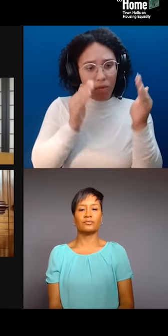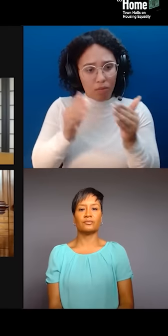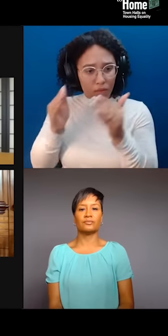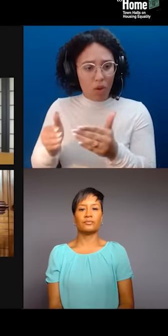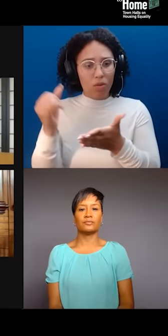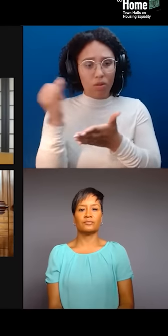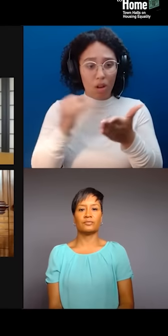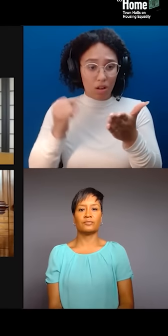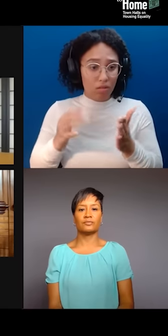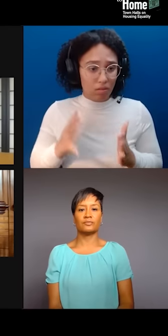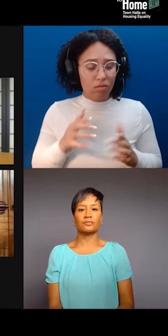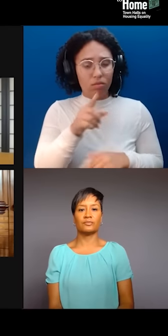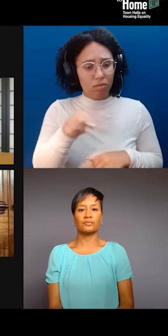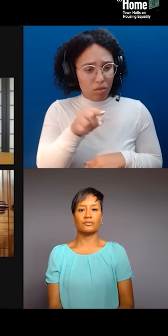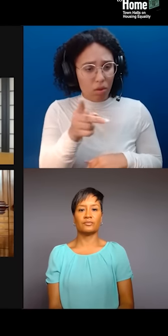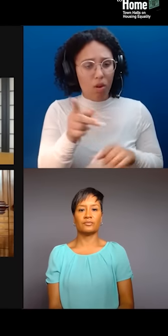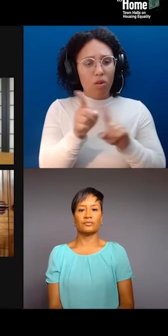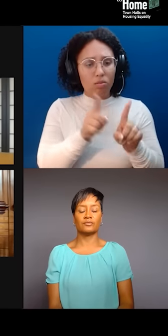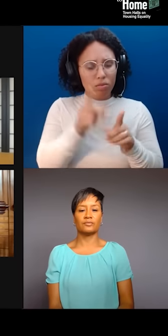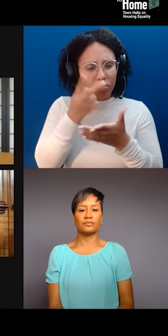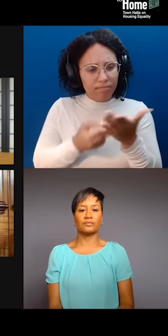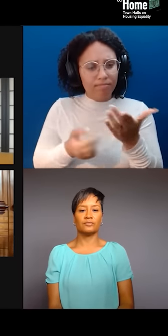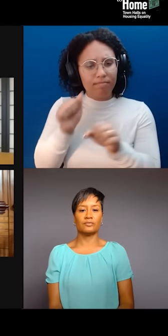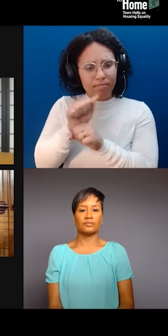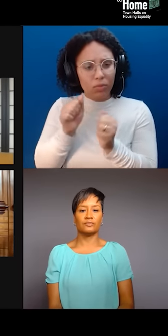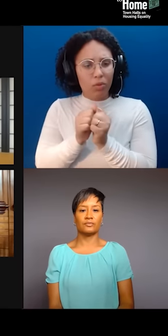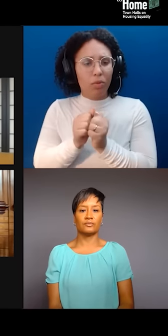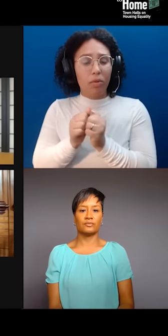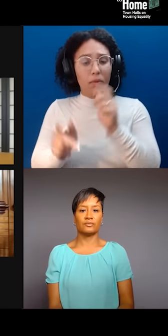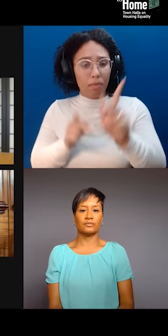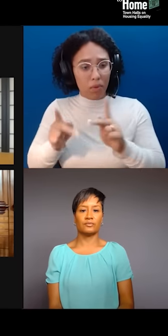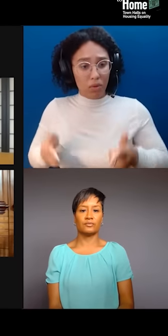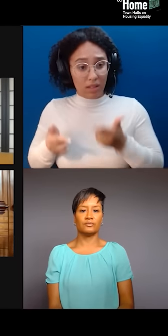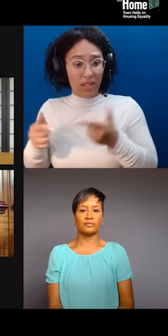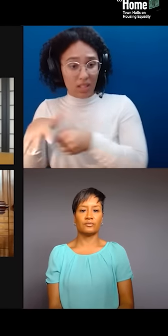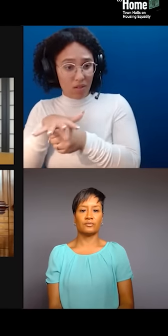and people across sectors. Can you tell us how networks of artists can uniquely help